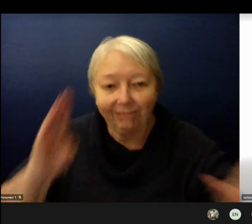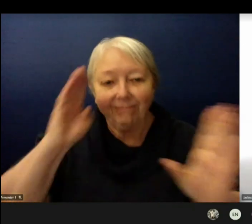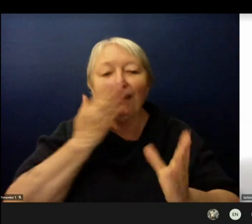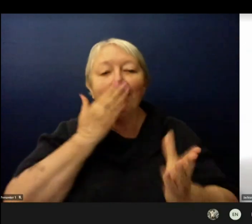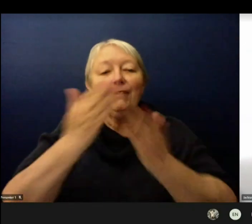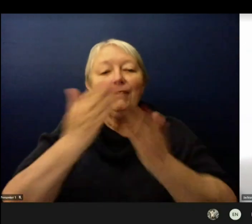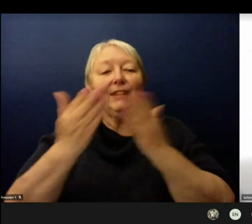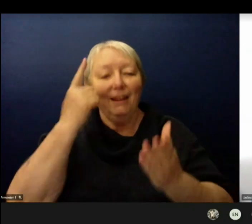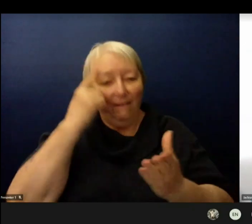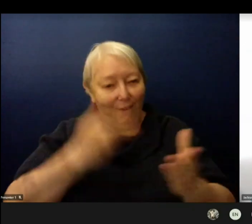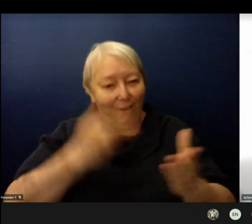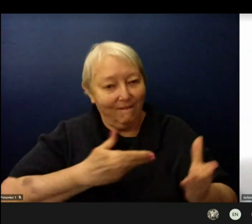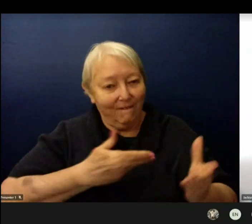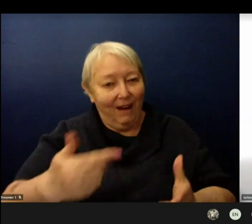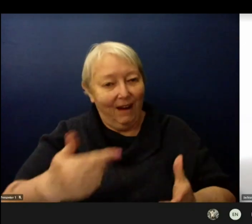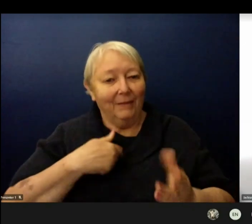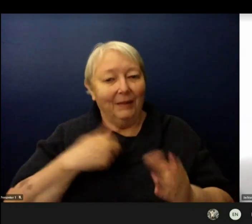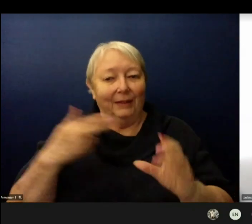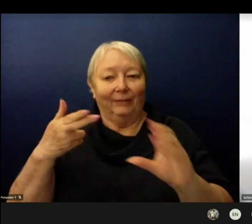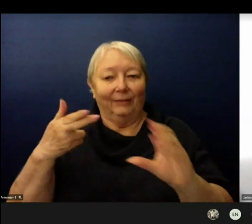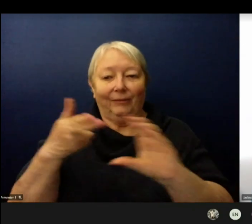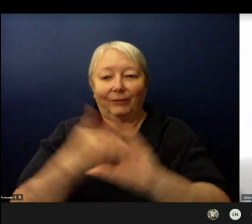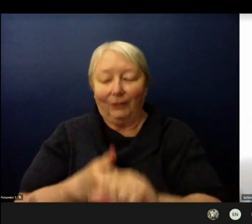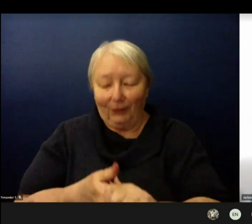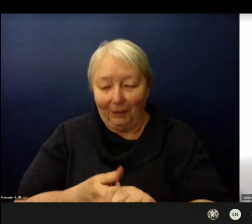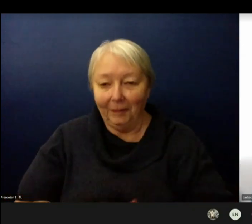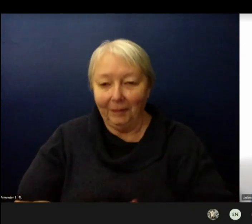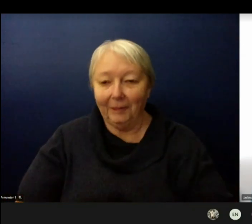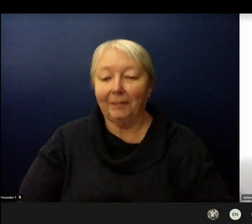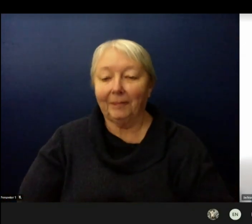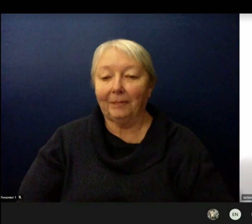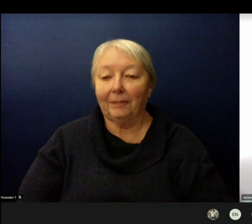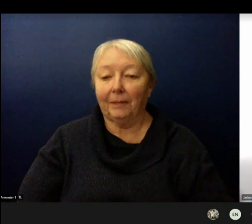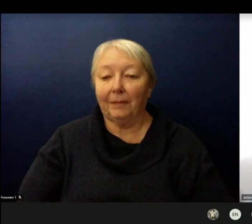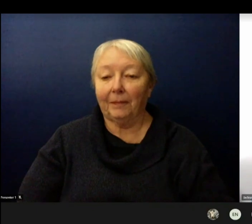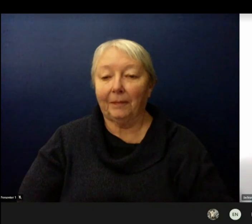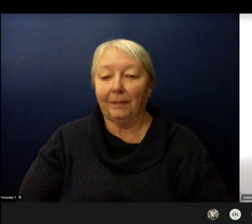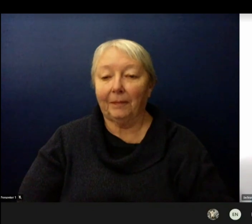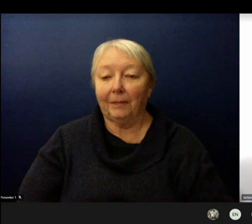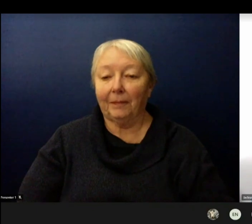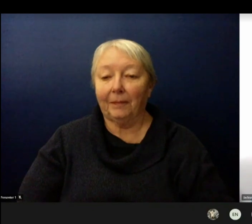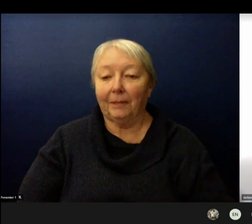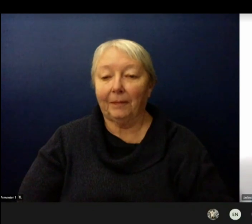Thank you for having me here. I have to share that today was really exciting